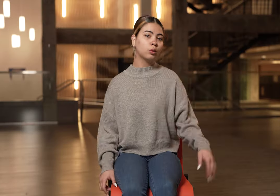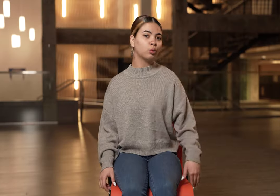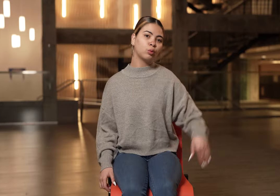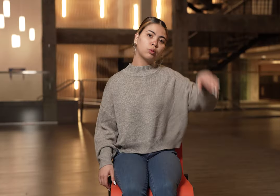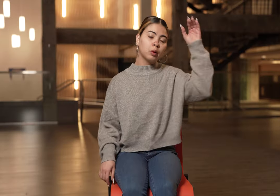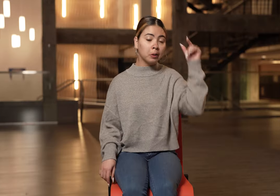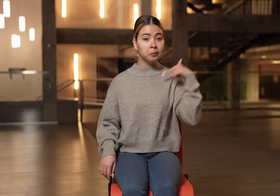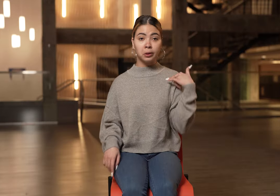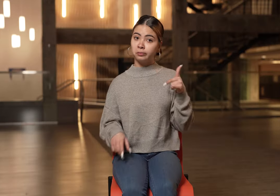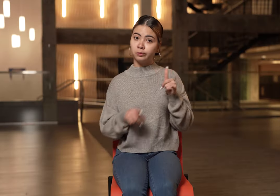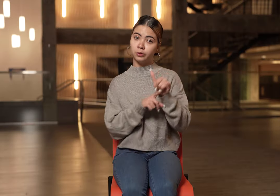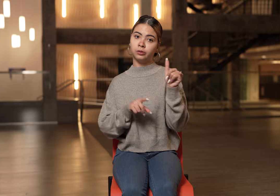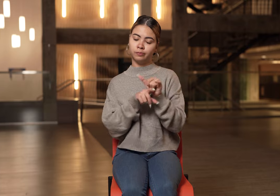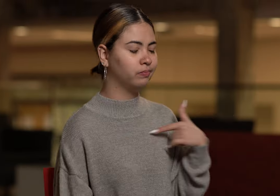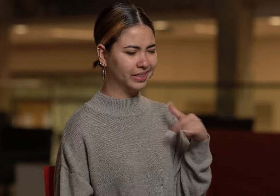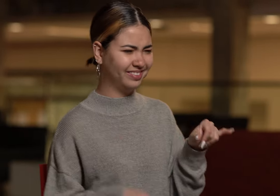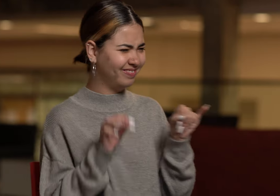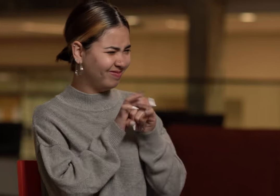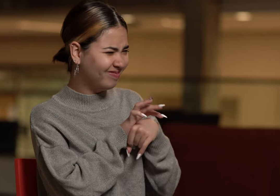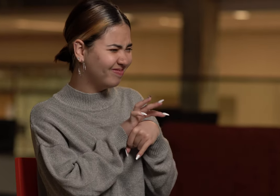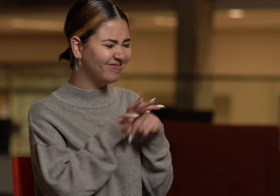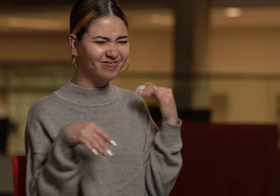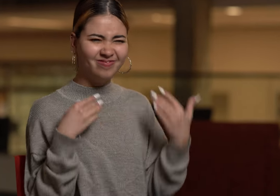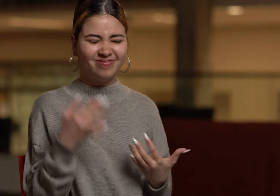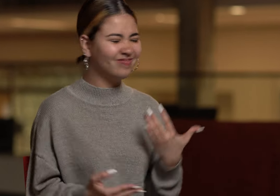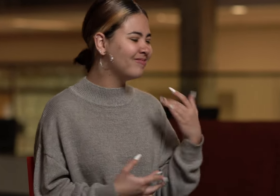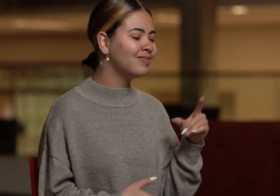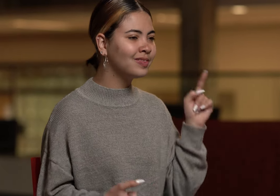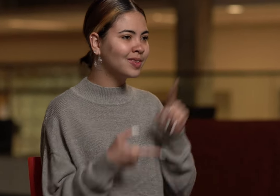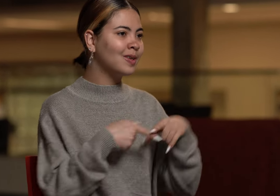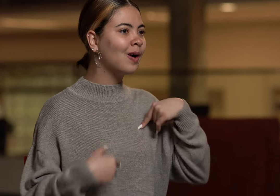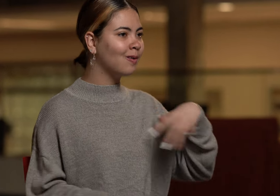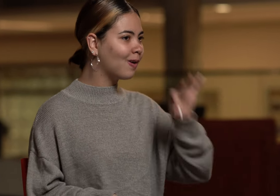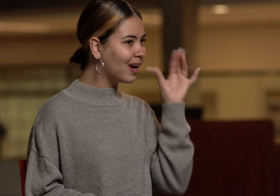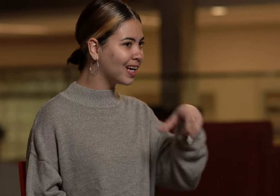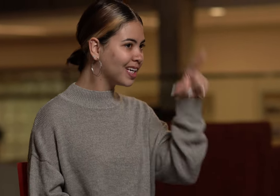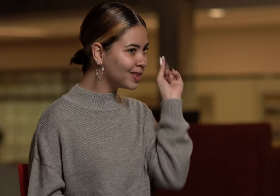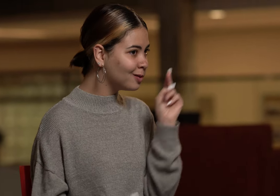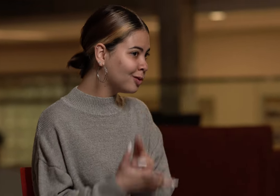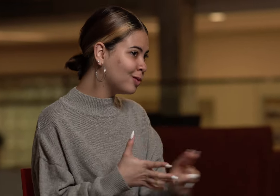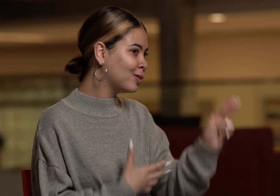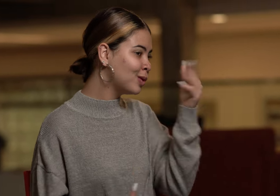Growing up, I got bullied often. I struggled with my identity until I discovered Gallaudet University.